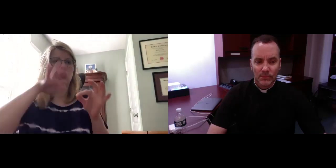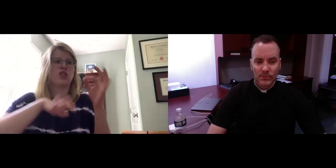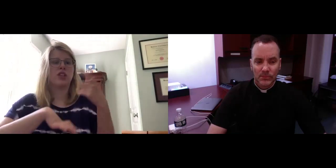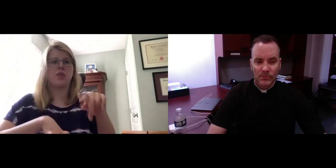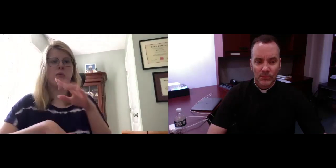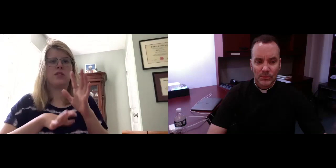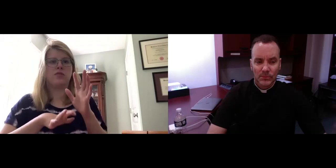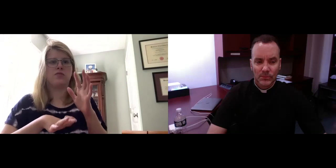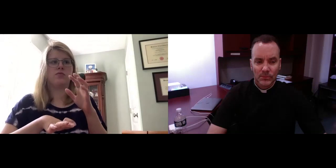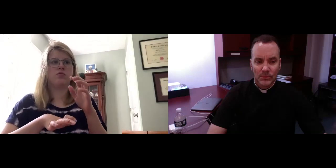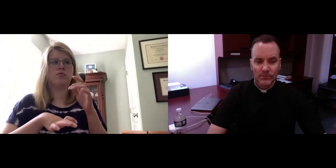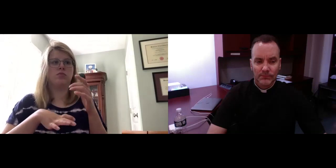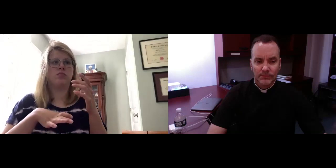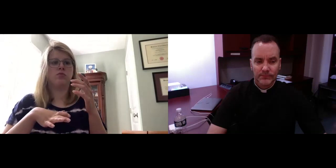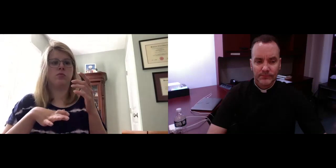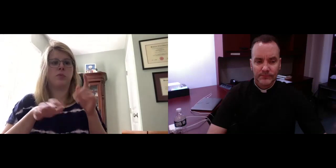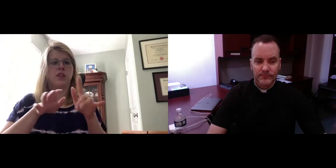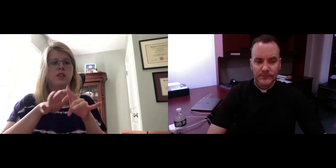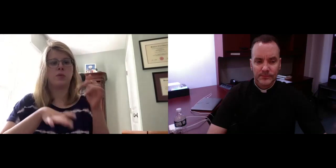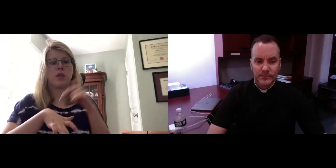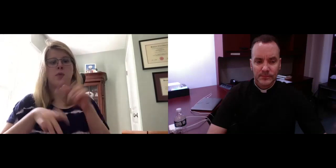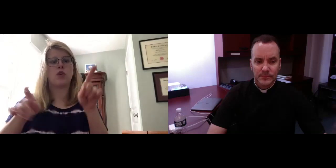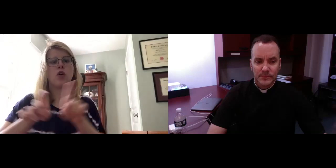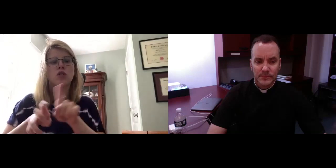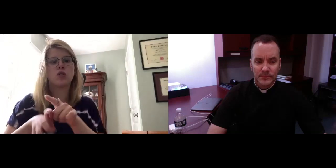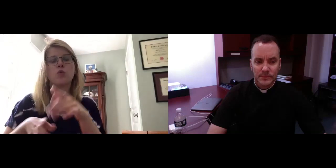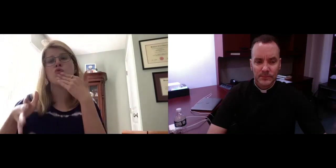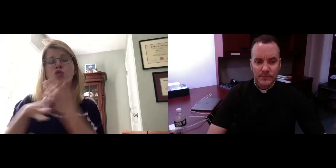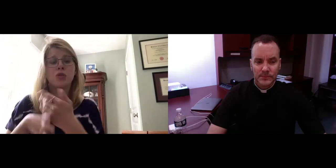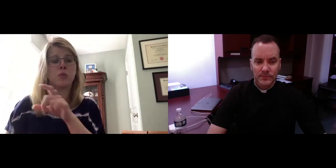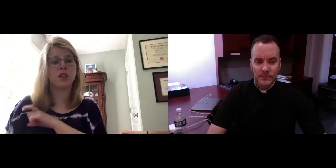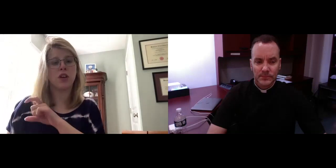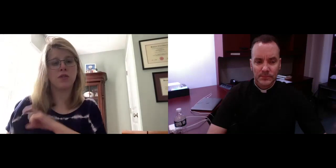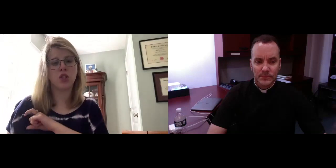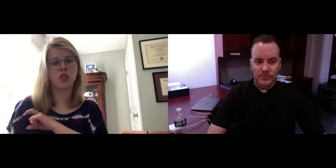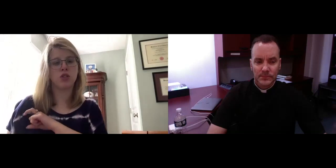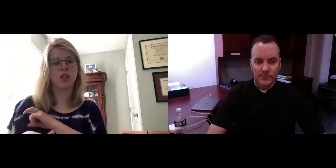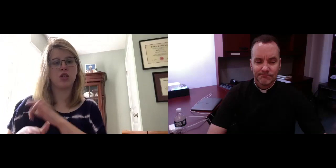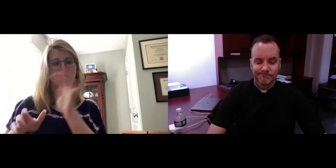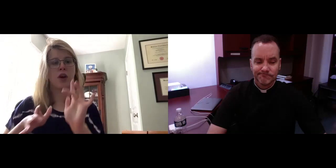down on people in judgment, and at the same time there's also good police